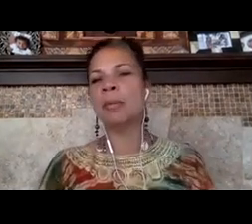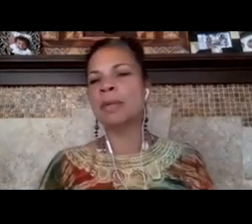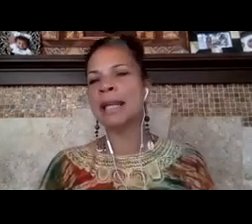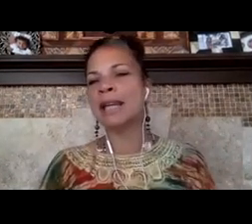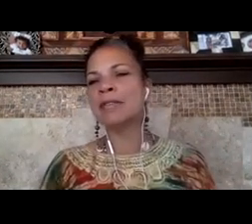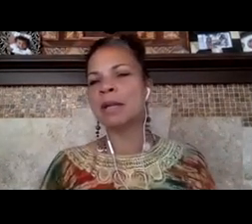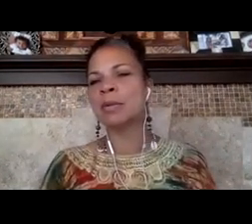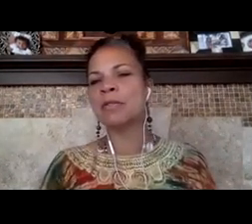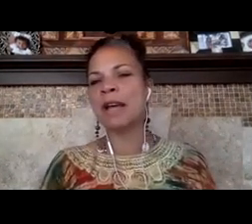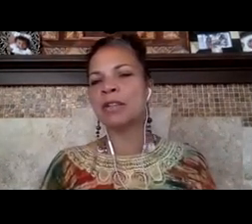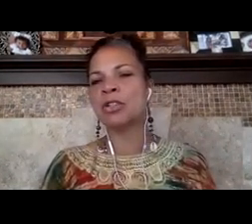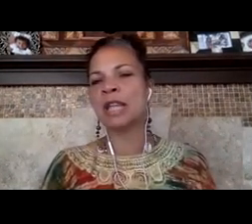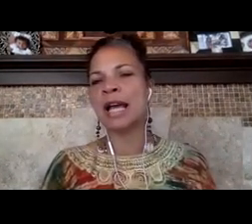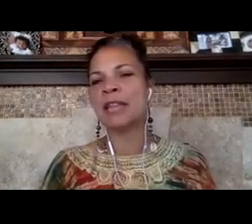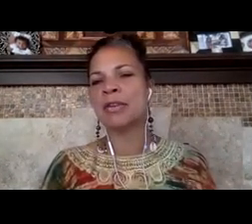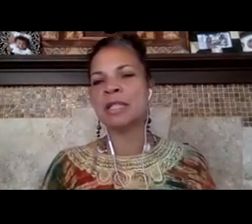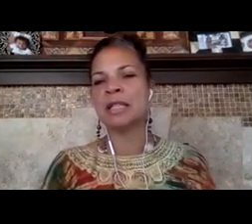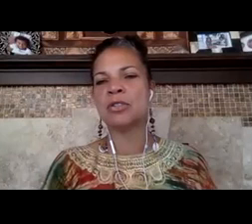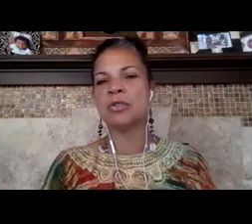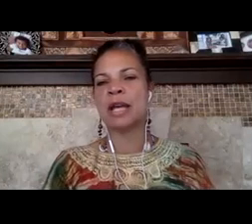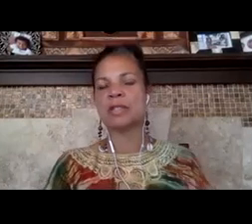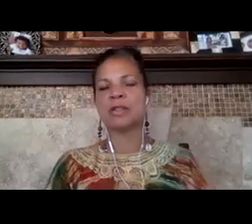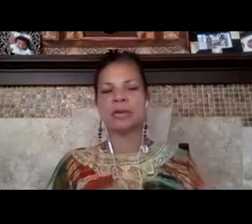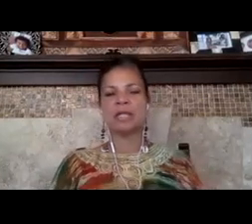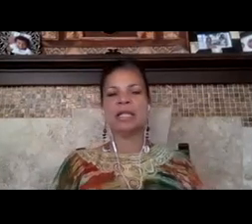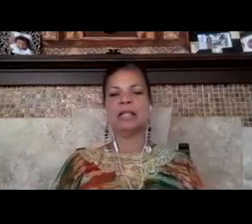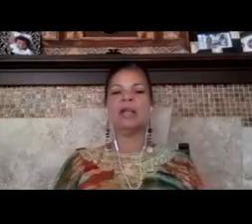black lives matter was founded july 13 2013